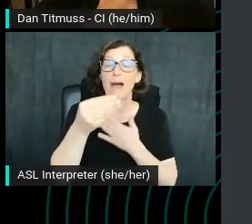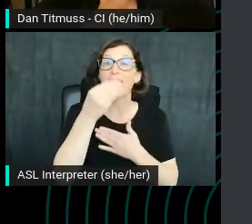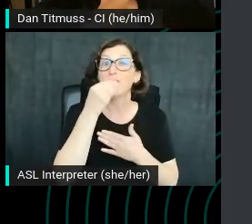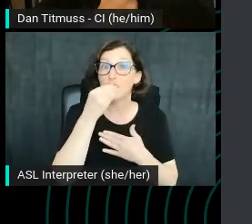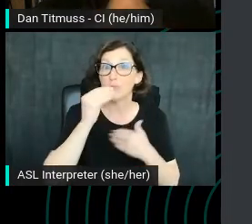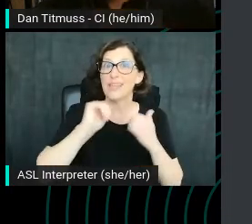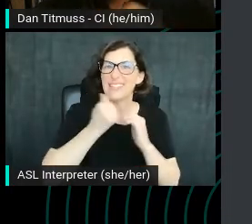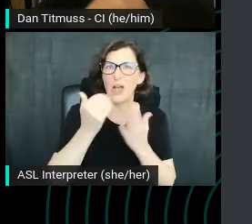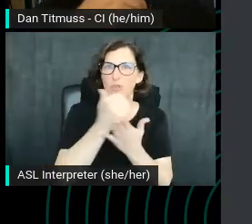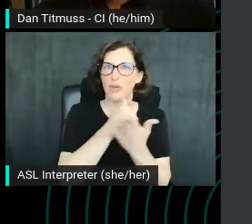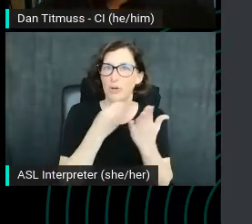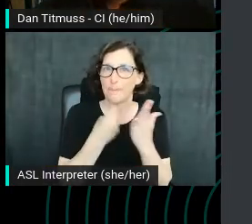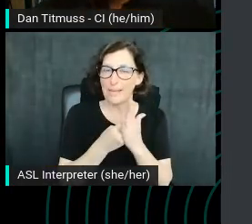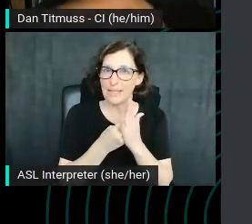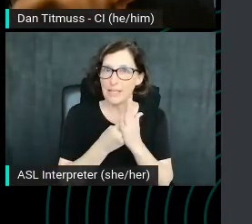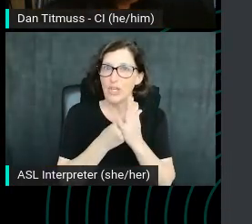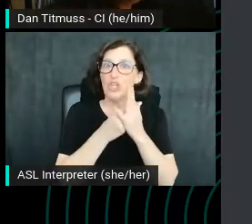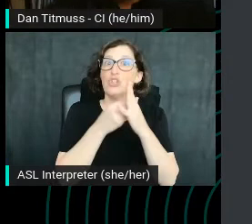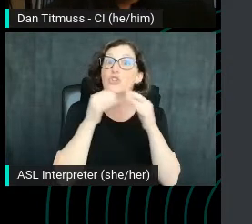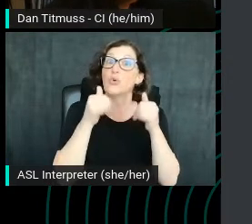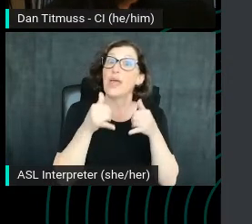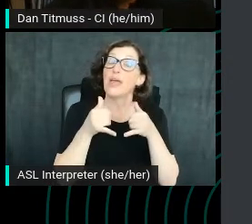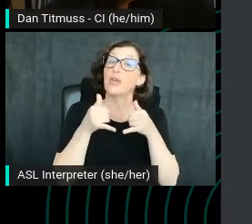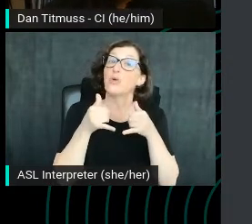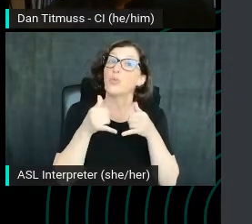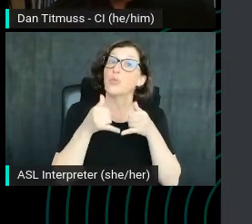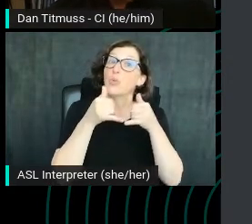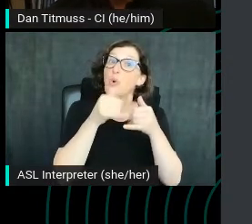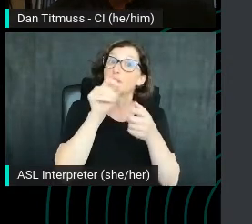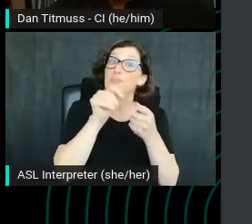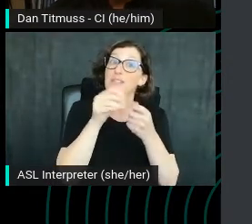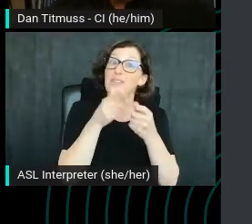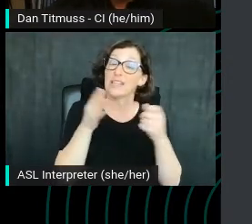So they reward certain things that encourage that. High quality images,